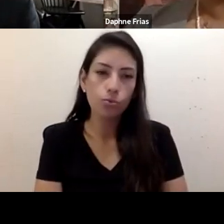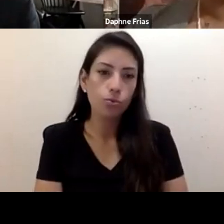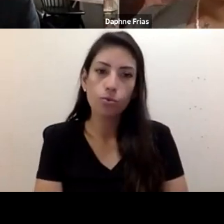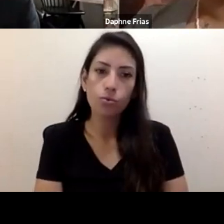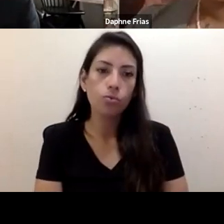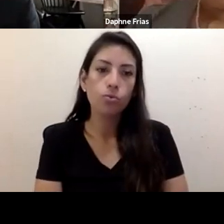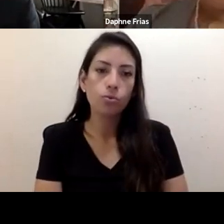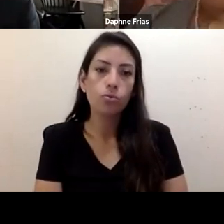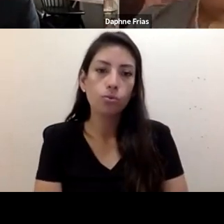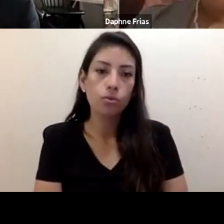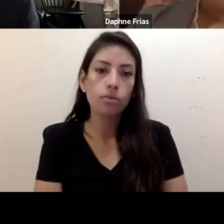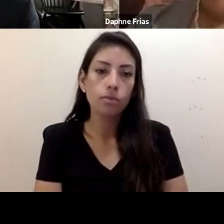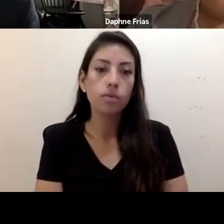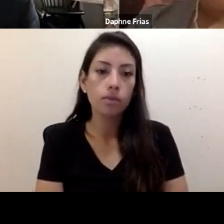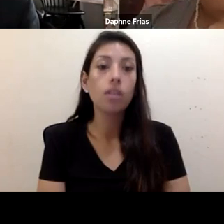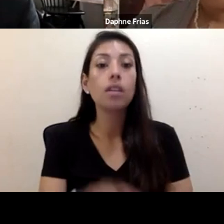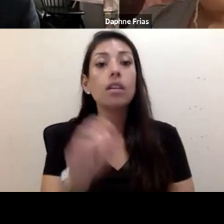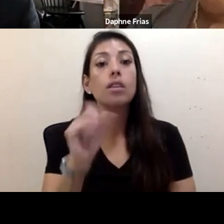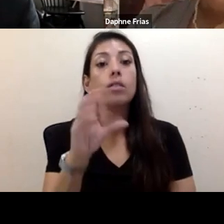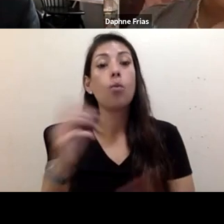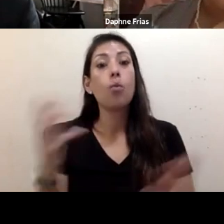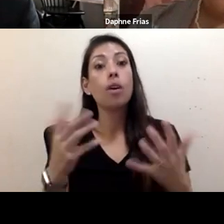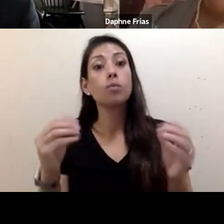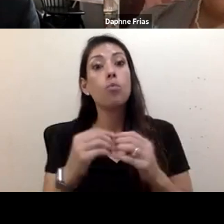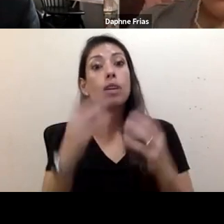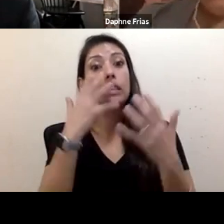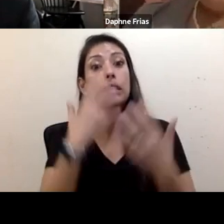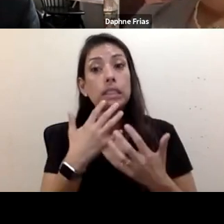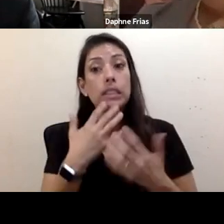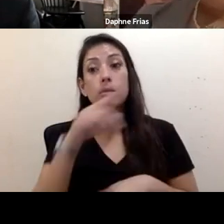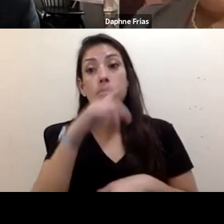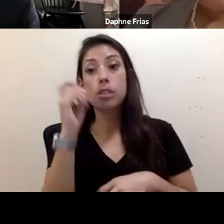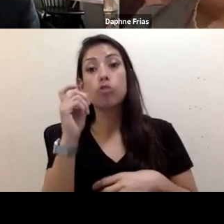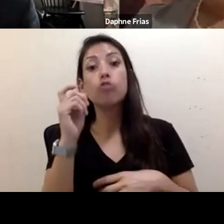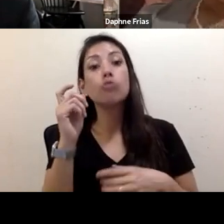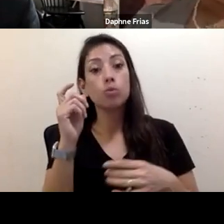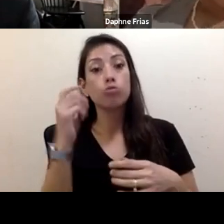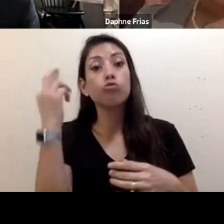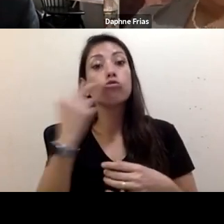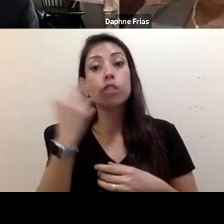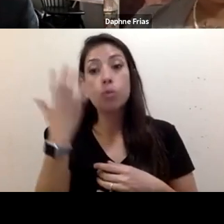the reason why these things are happening are very intentional. There's a reason why